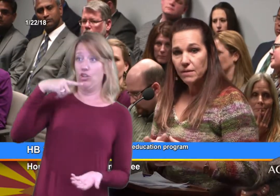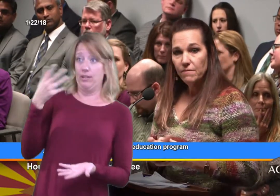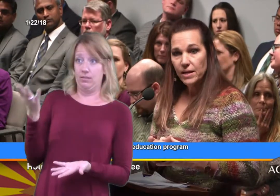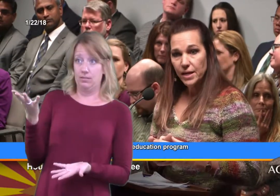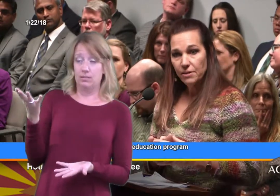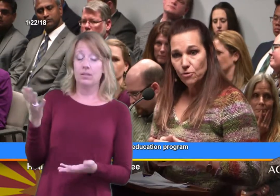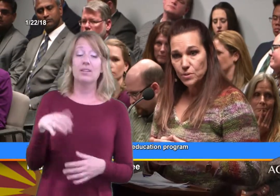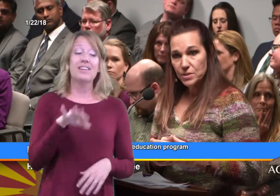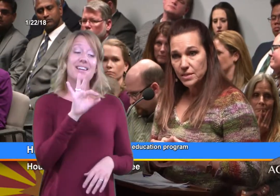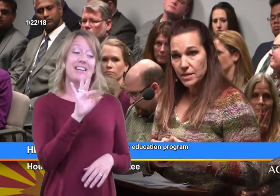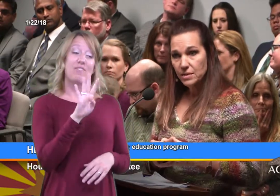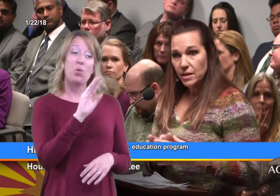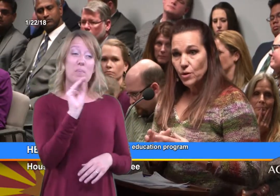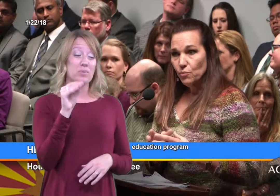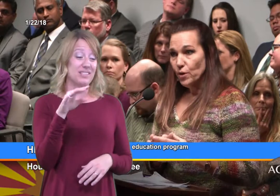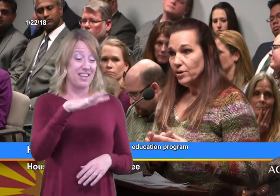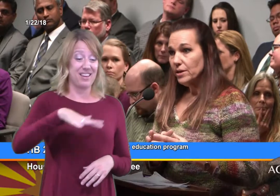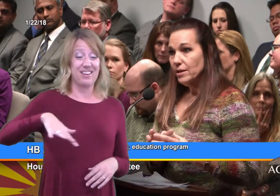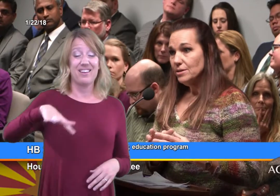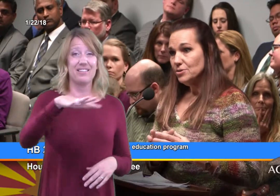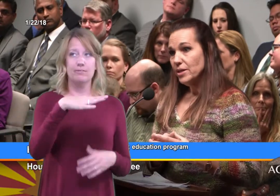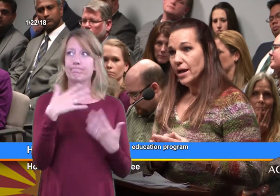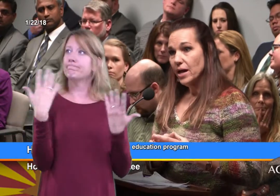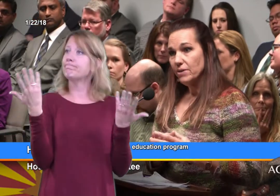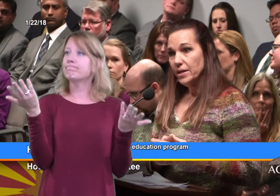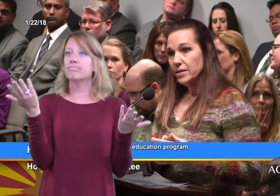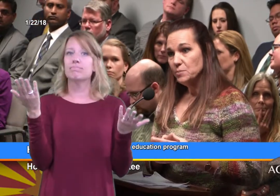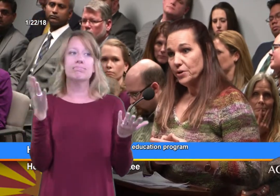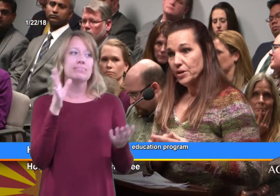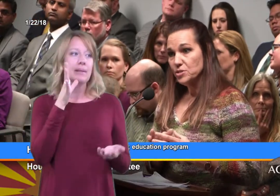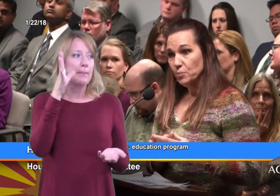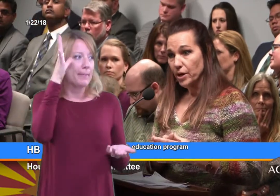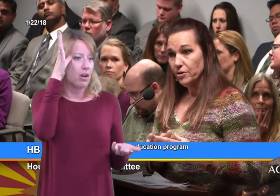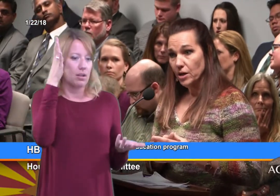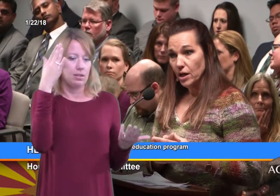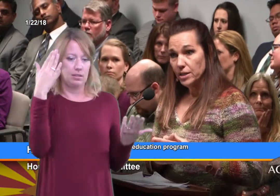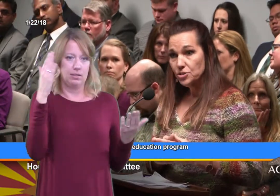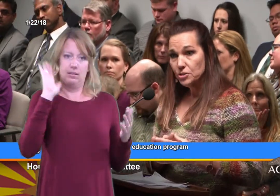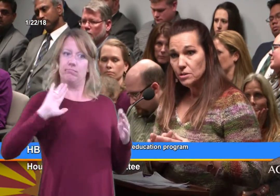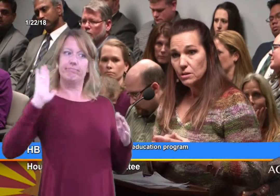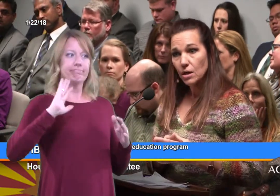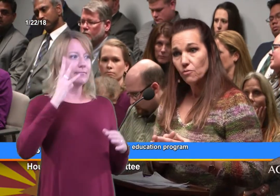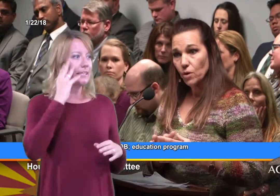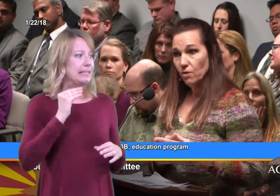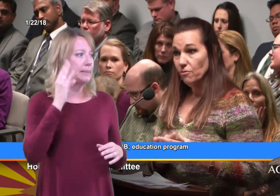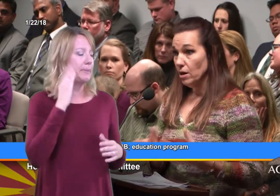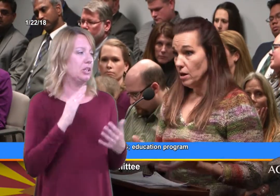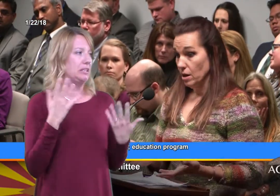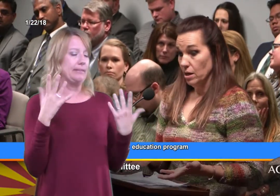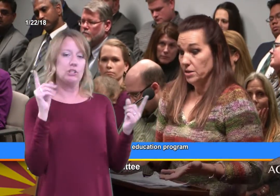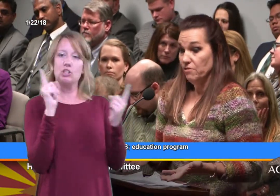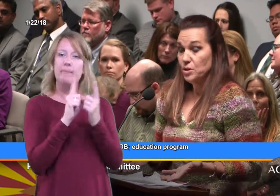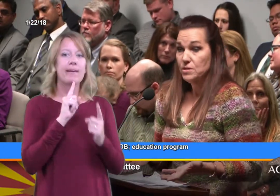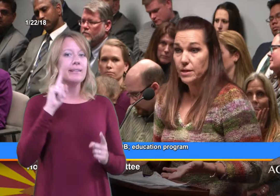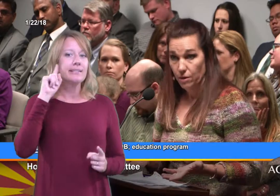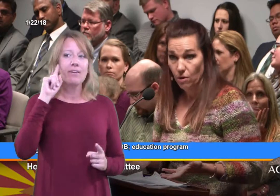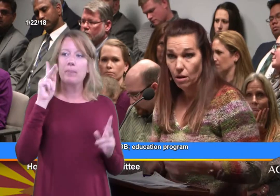And of that 94%, rarely do they have any experience or prior knowledge of a deaf person at all.